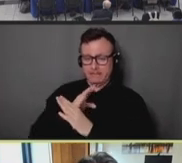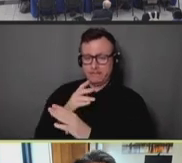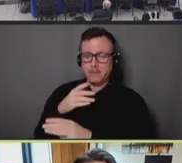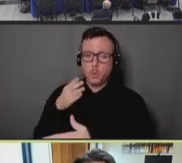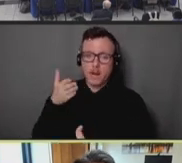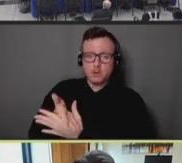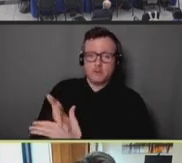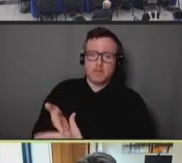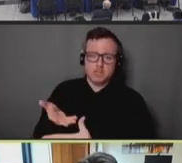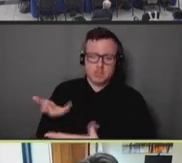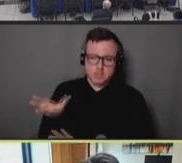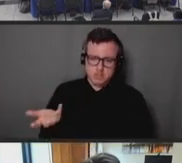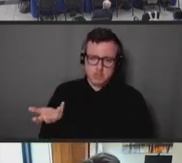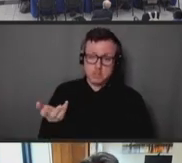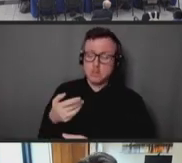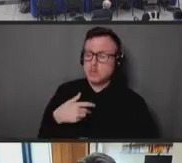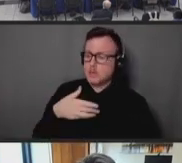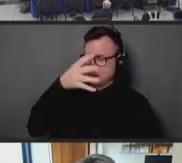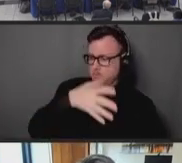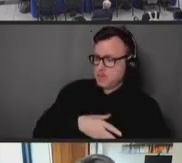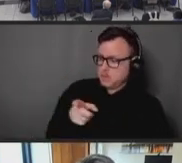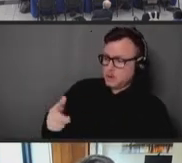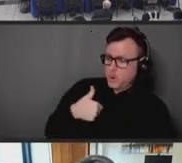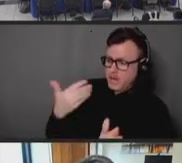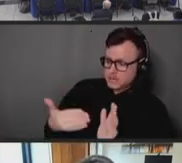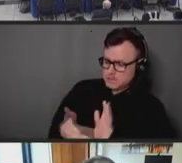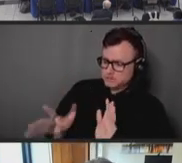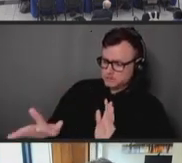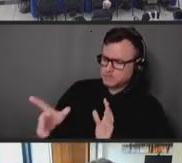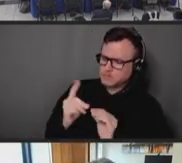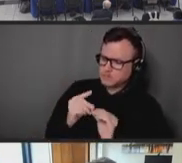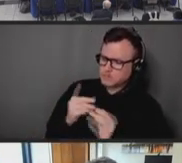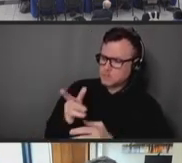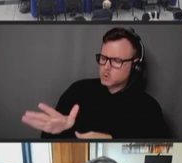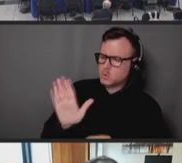John Douglas: And if I could ask you one more thing. I thought your metric about -- I